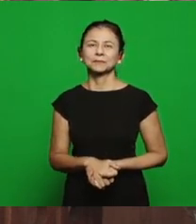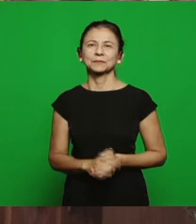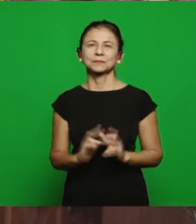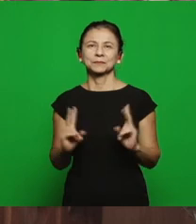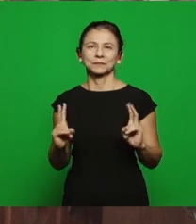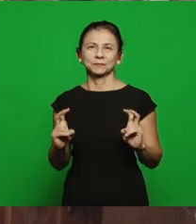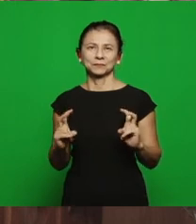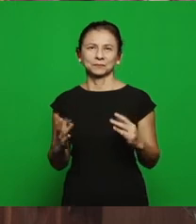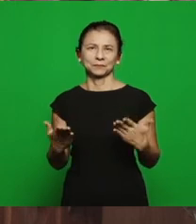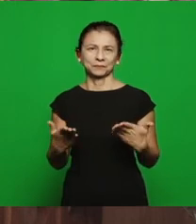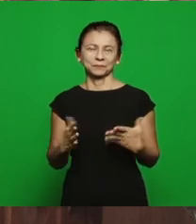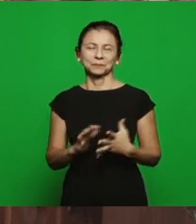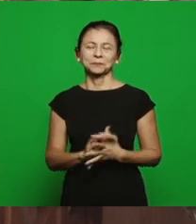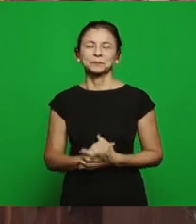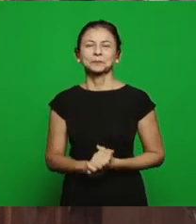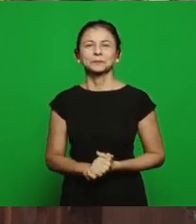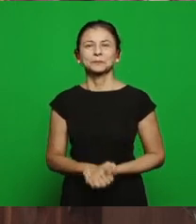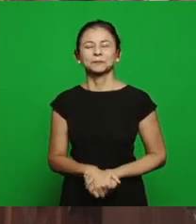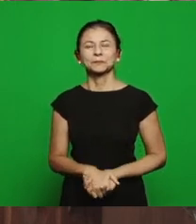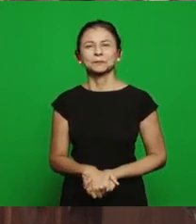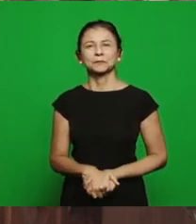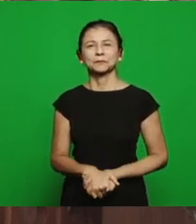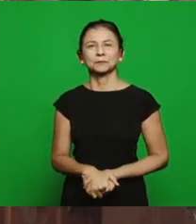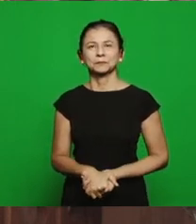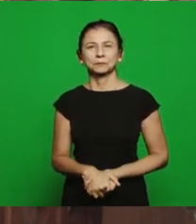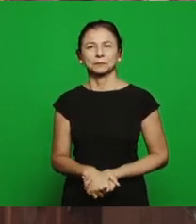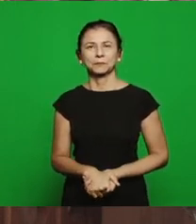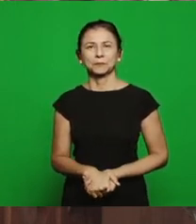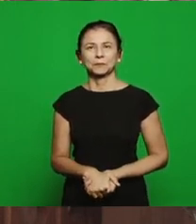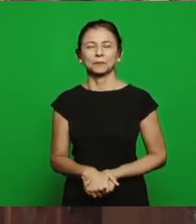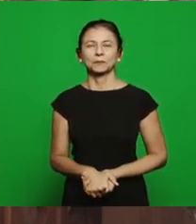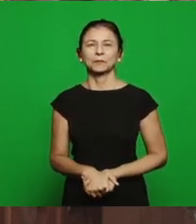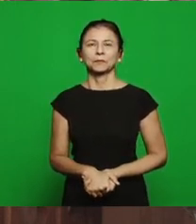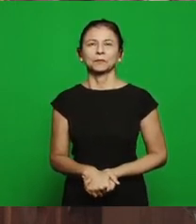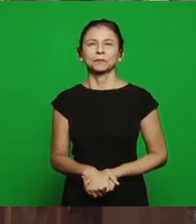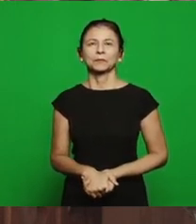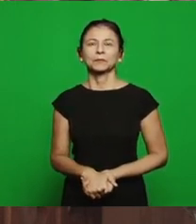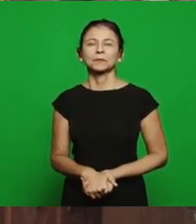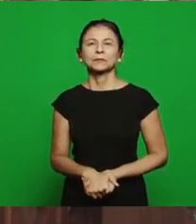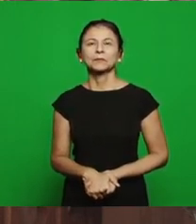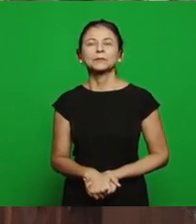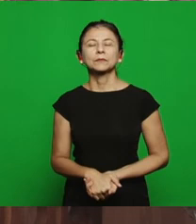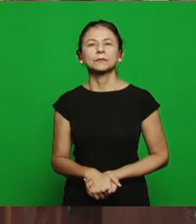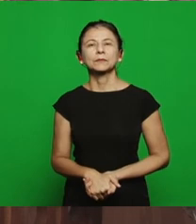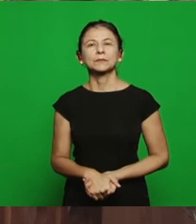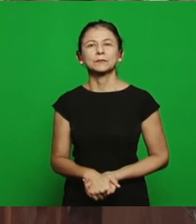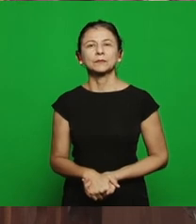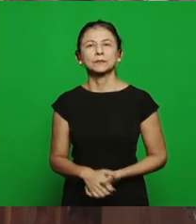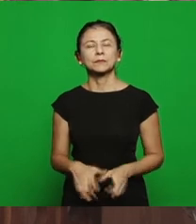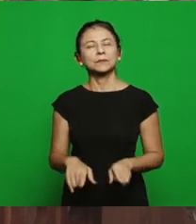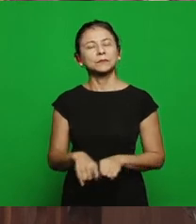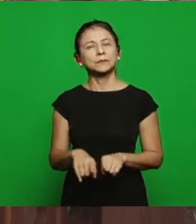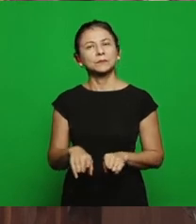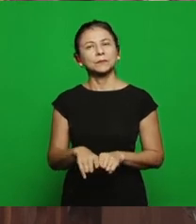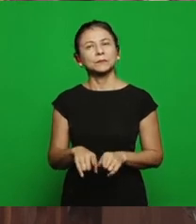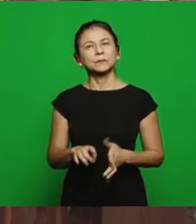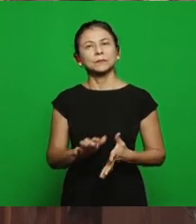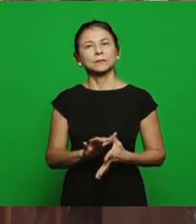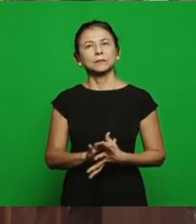studied, we still have to register here, we’ll have